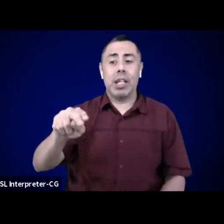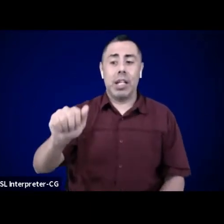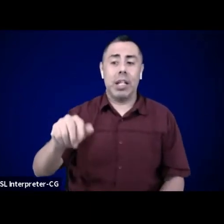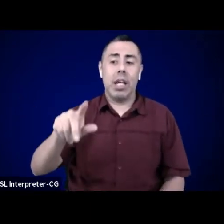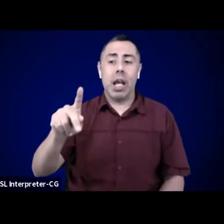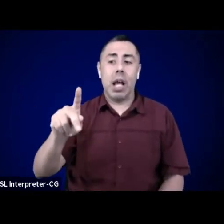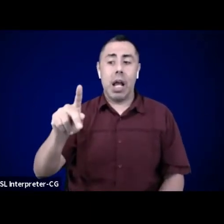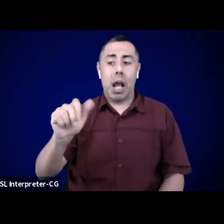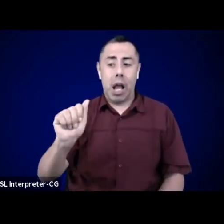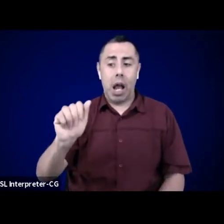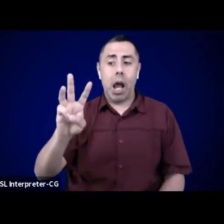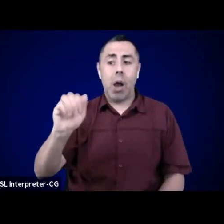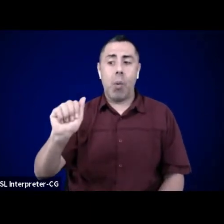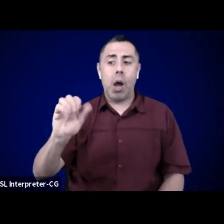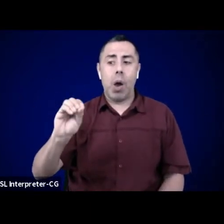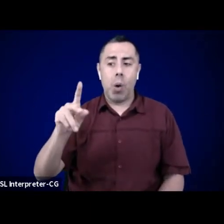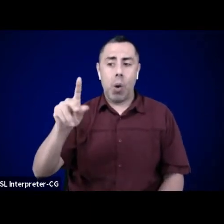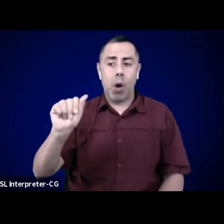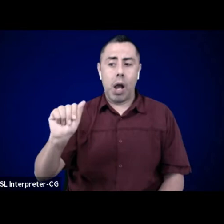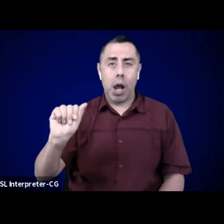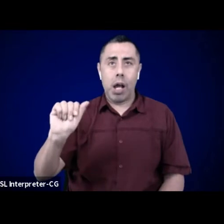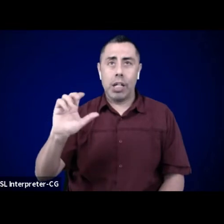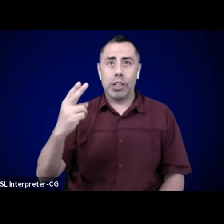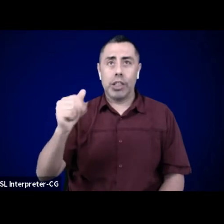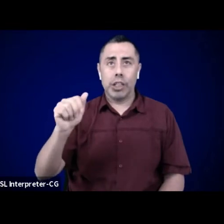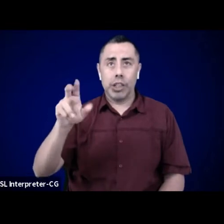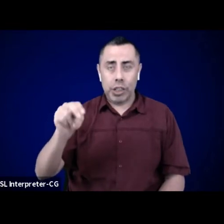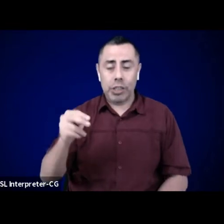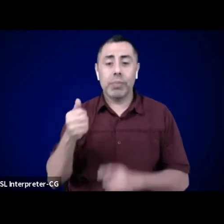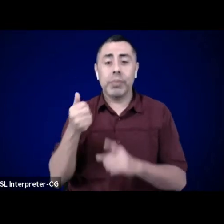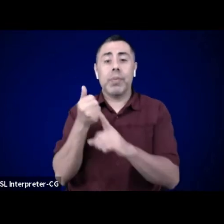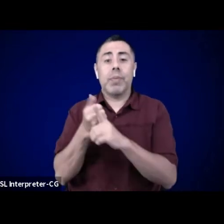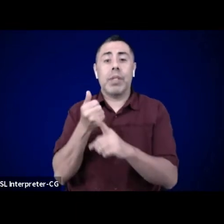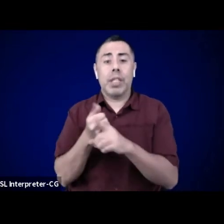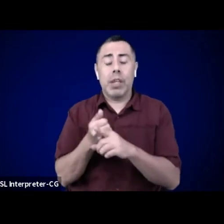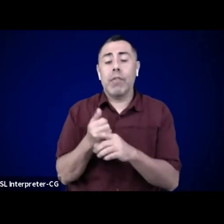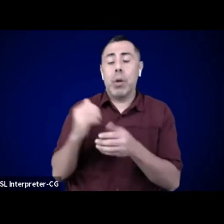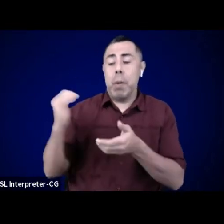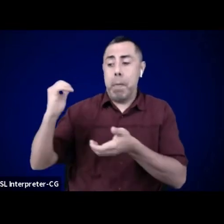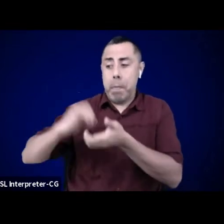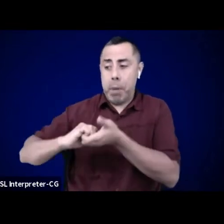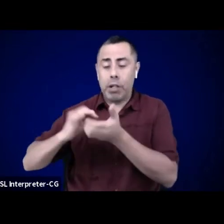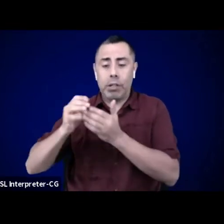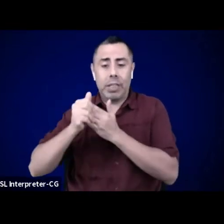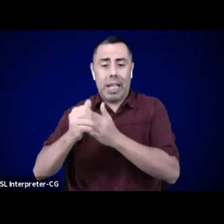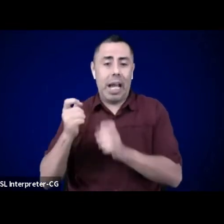We love to welcome back sonic alchemist and community catalyst, DREEMY